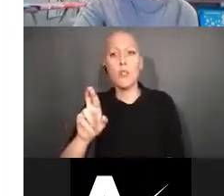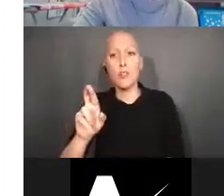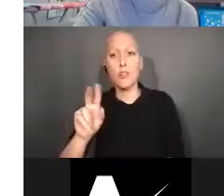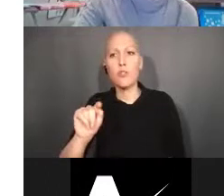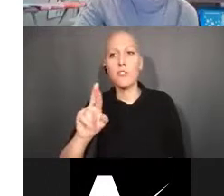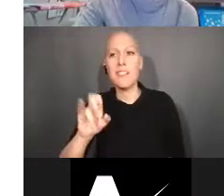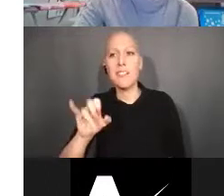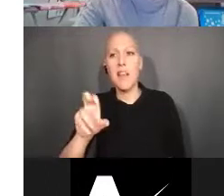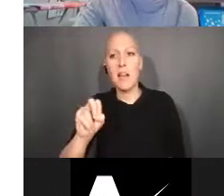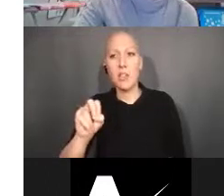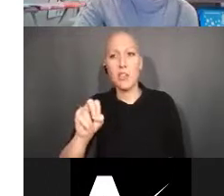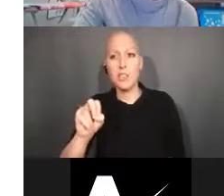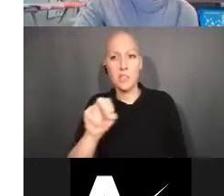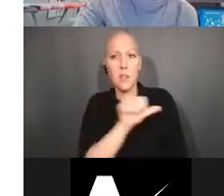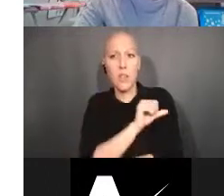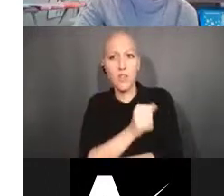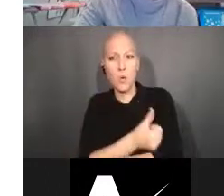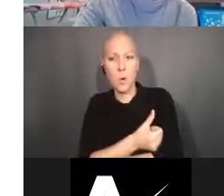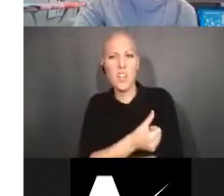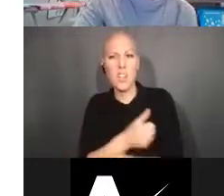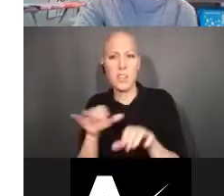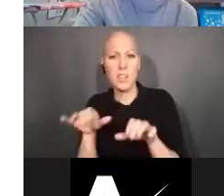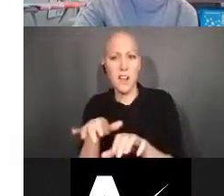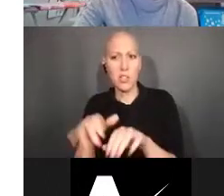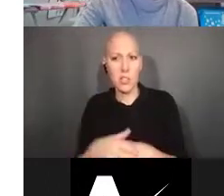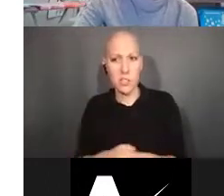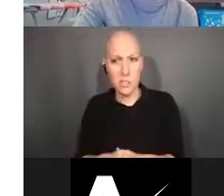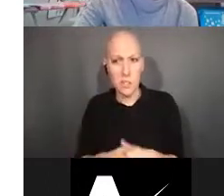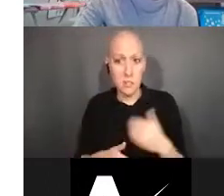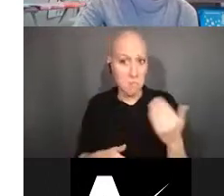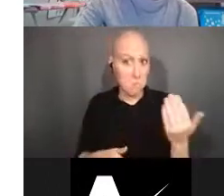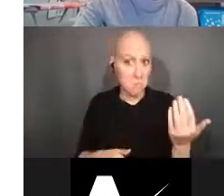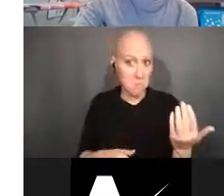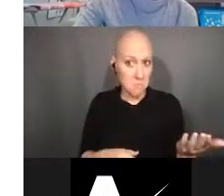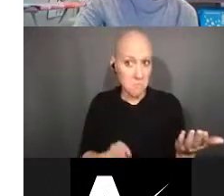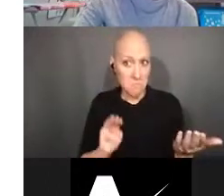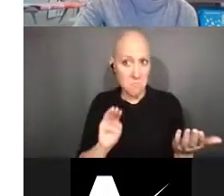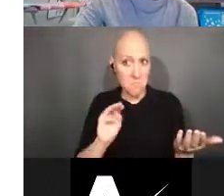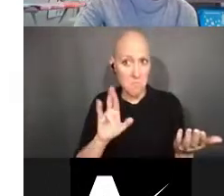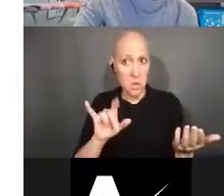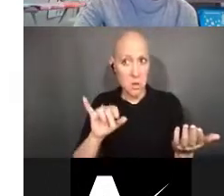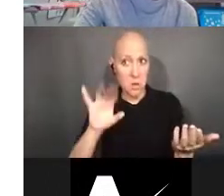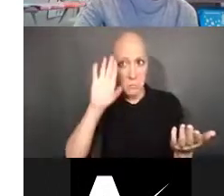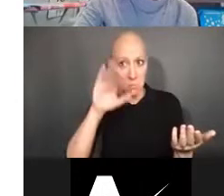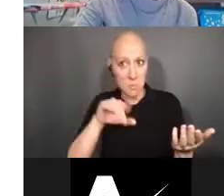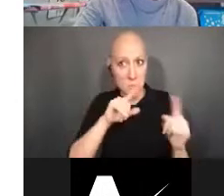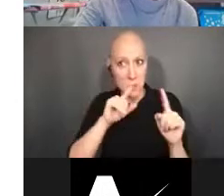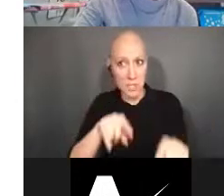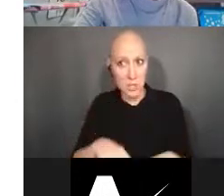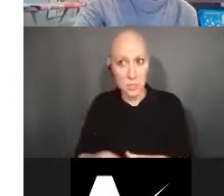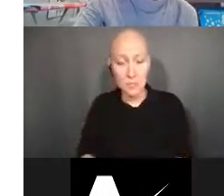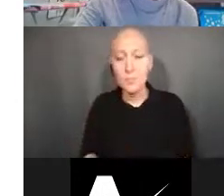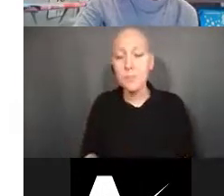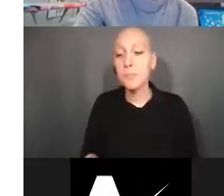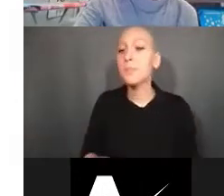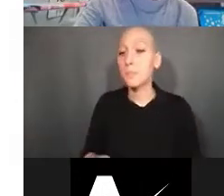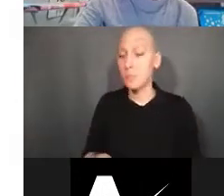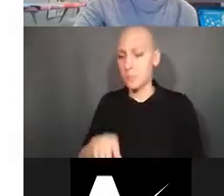Scott Cooper: Mary Fran? You know the answer to this one? Mary Fran Deutsch: Well other ... Under the other transaction authorities,